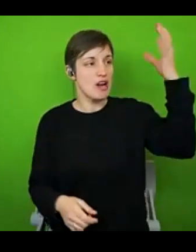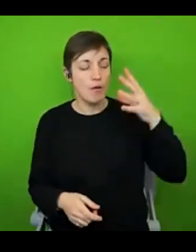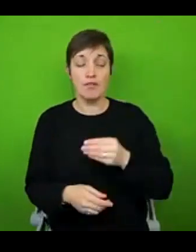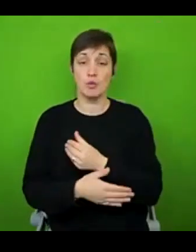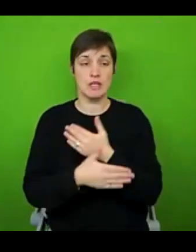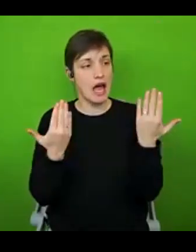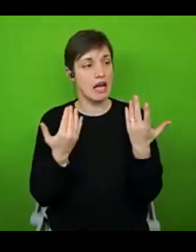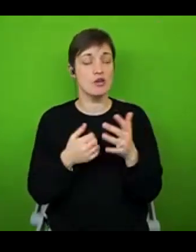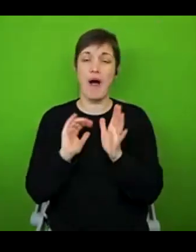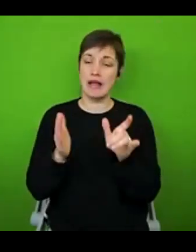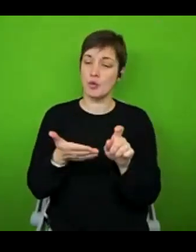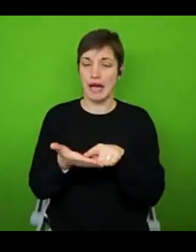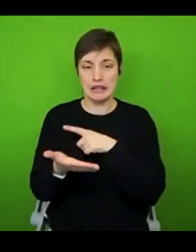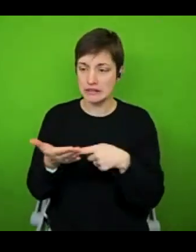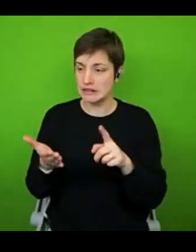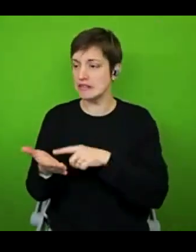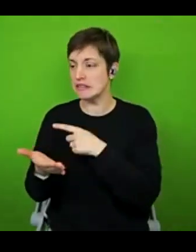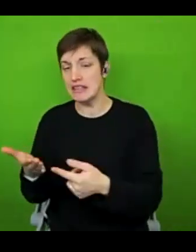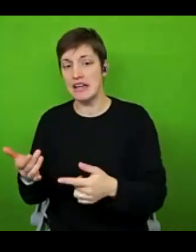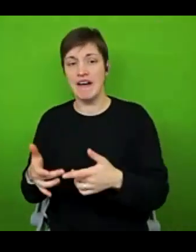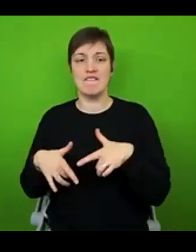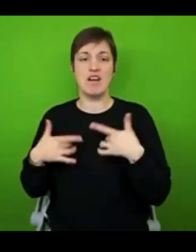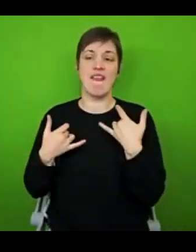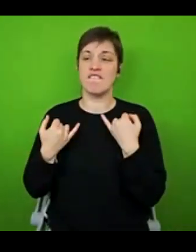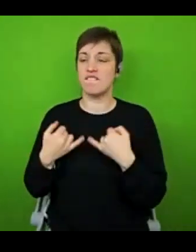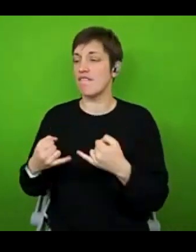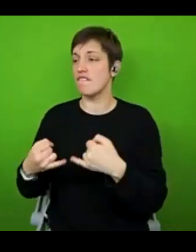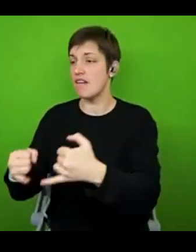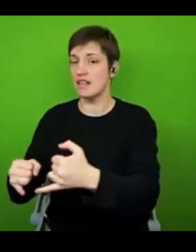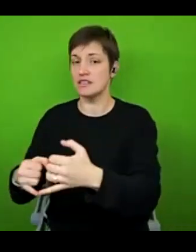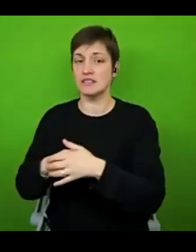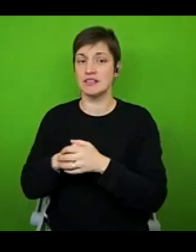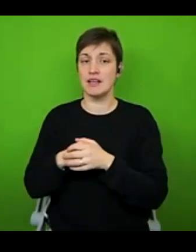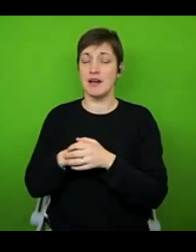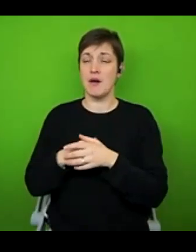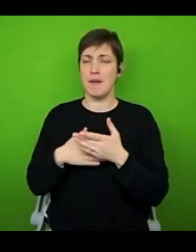loved ones, and you're feeling like a failure. Maybe you feel like you're moving backwards rather than forwards.